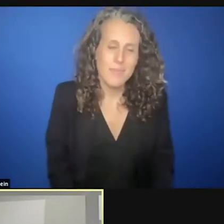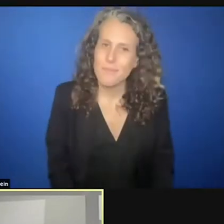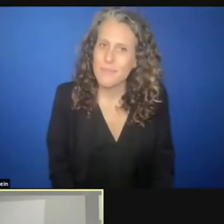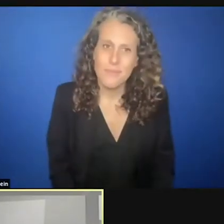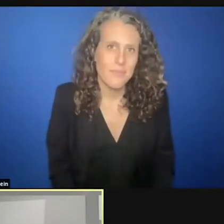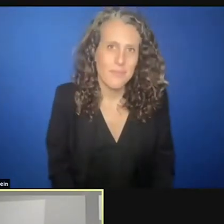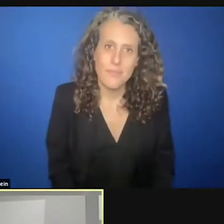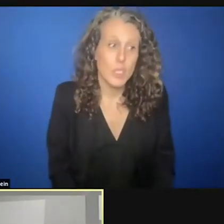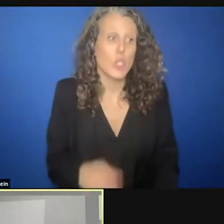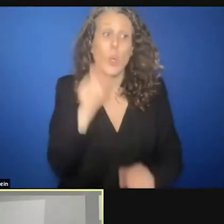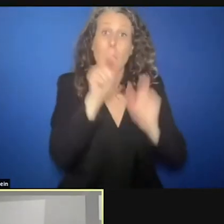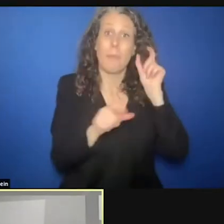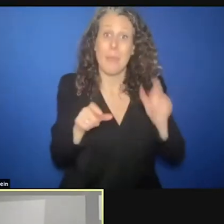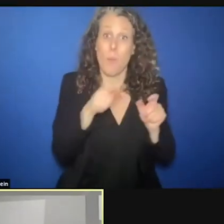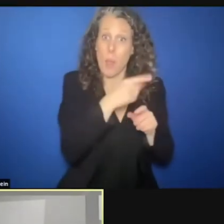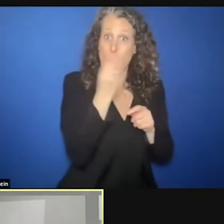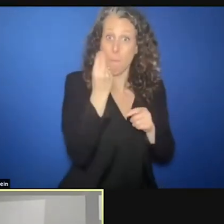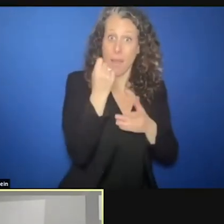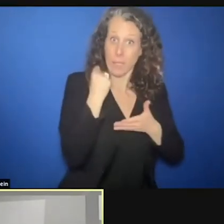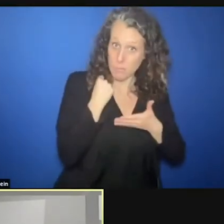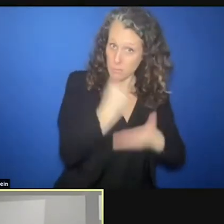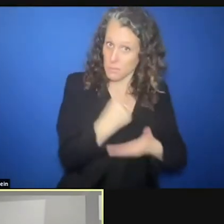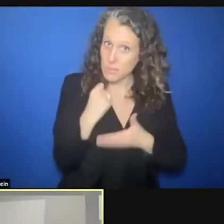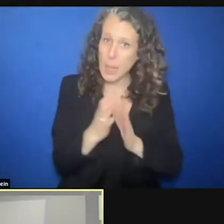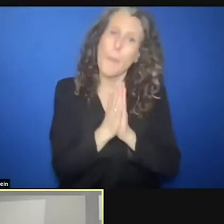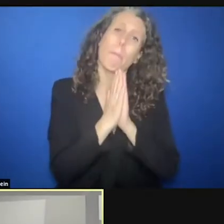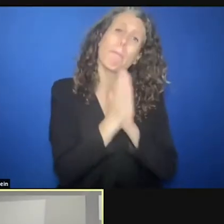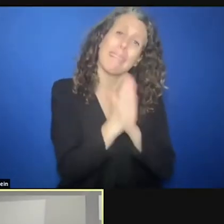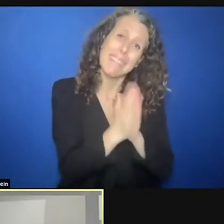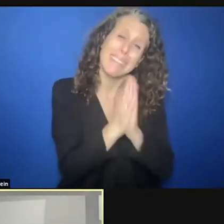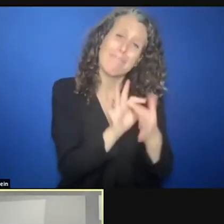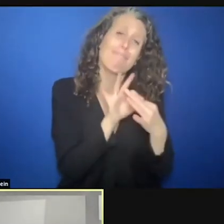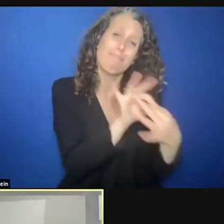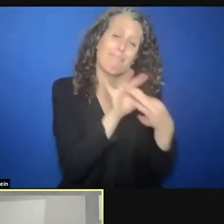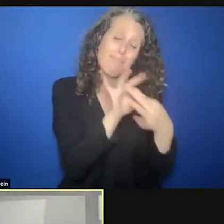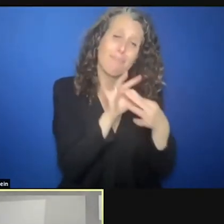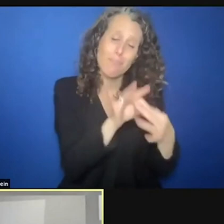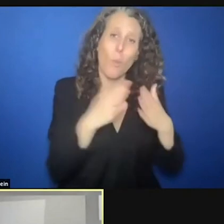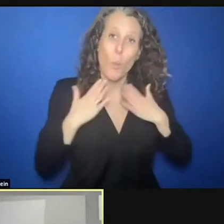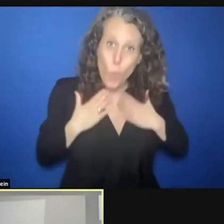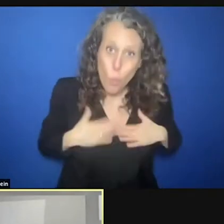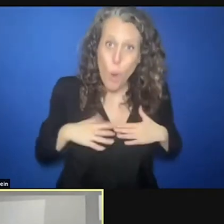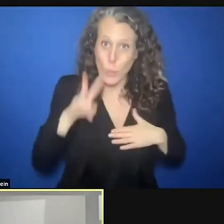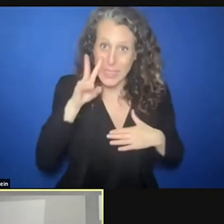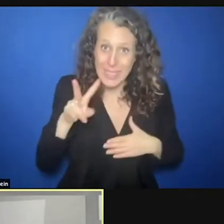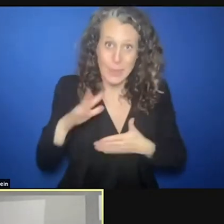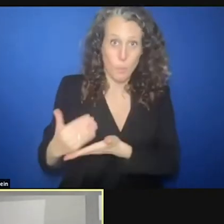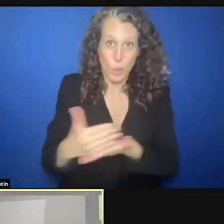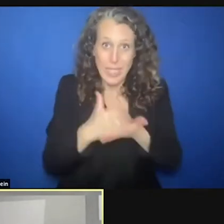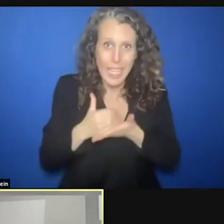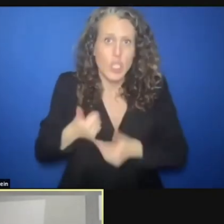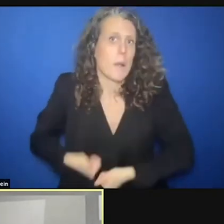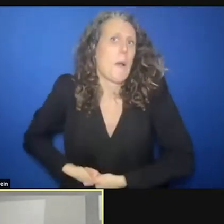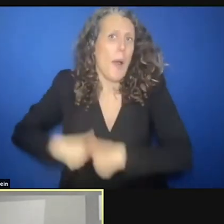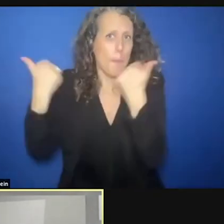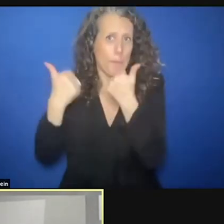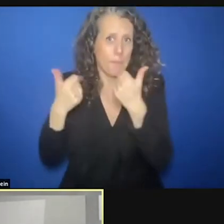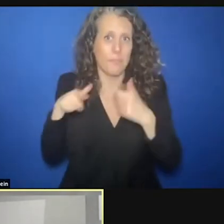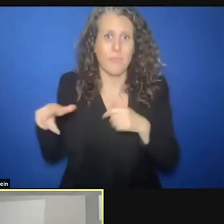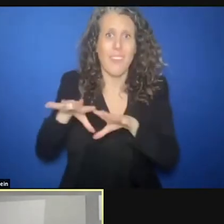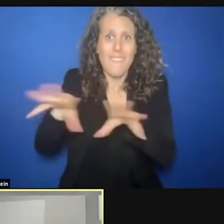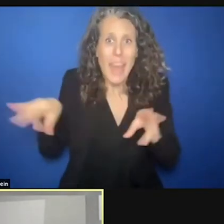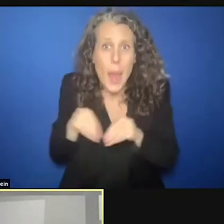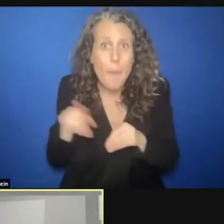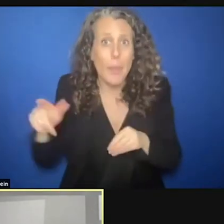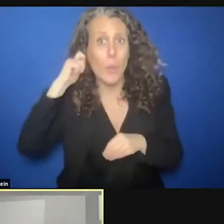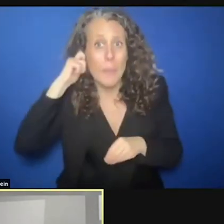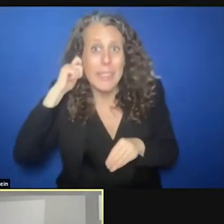work with us to make a quantum leap on protection so that these families, women, children, do not